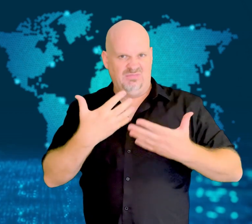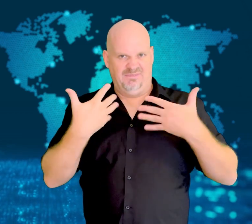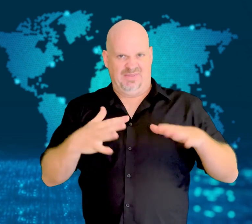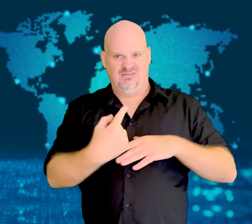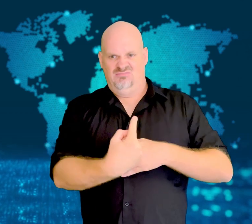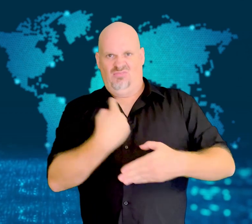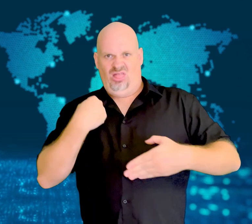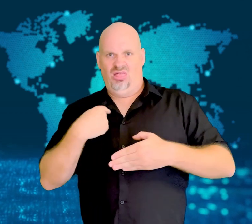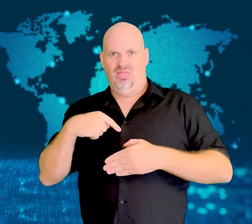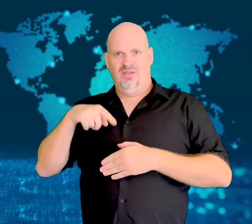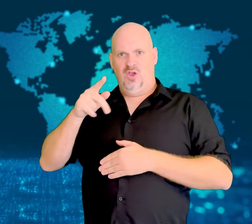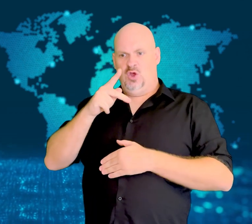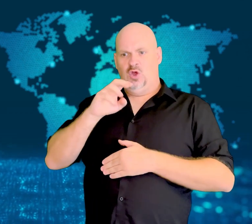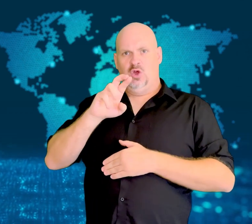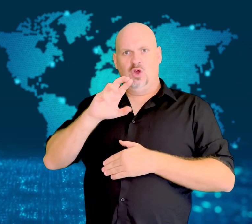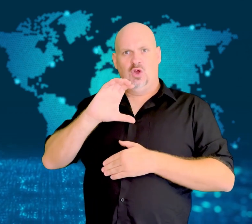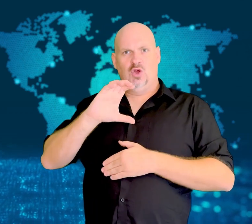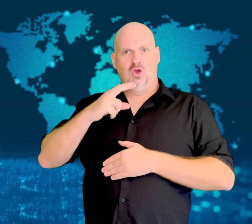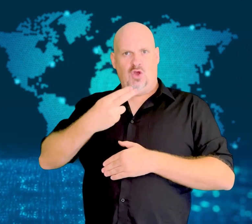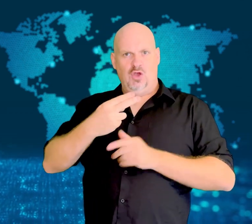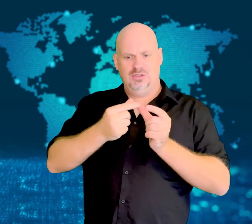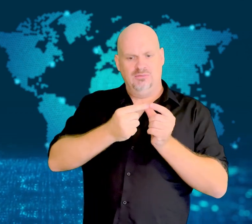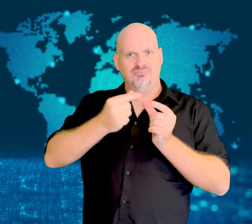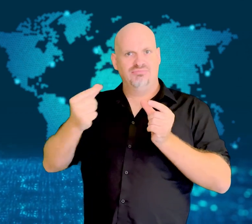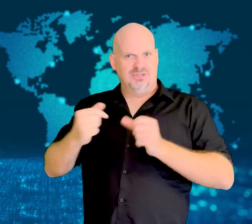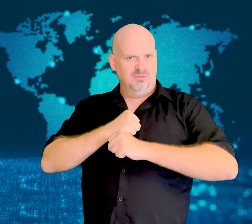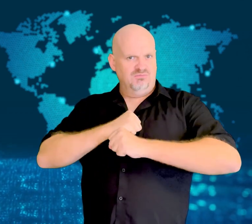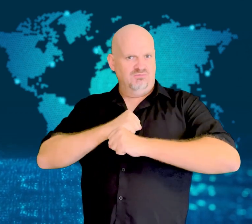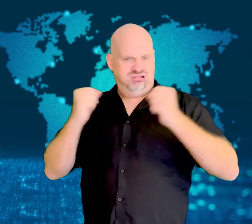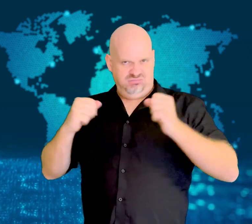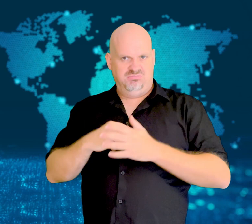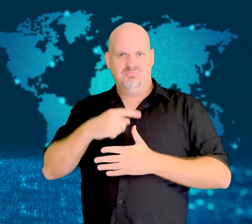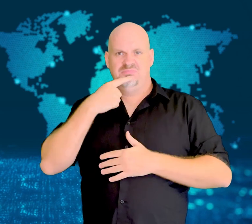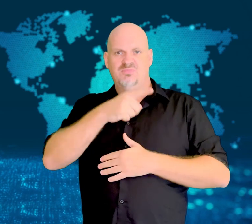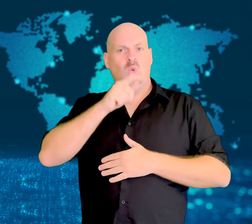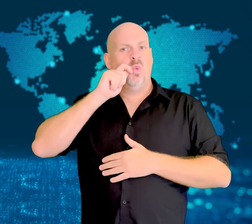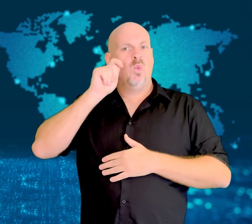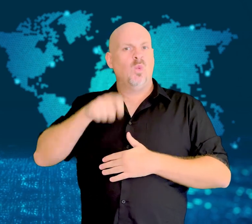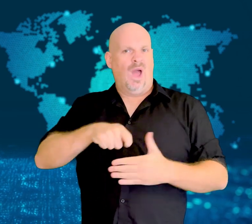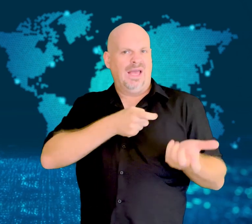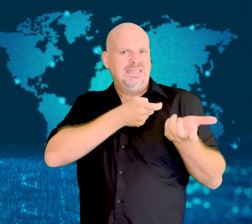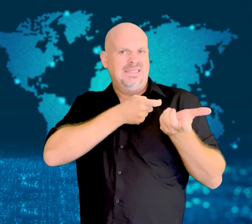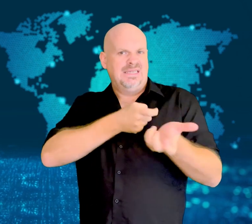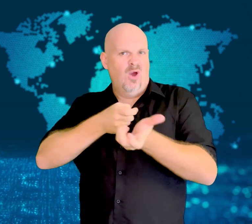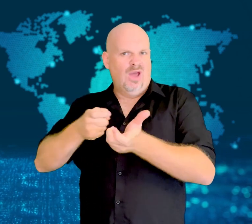for the destruction on the Kerch bridge.